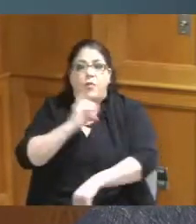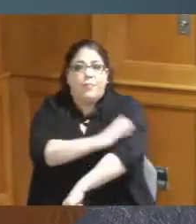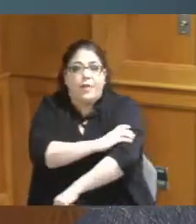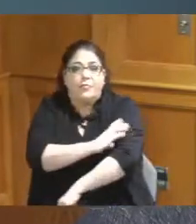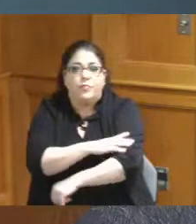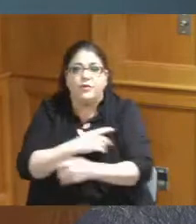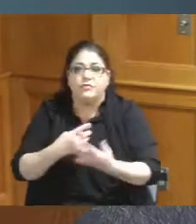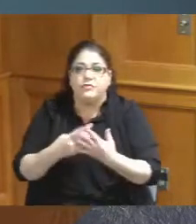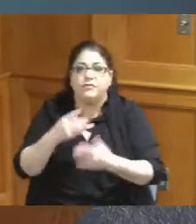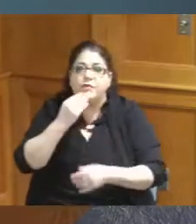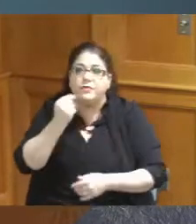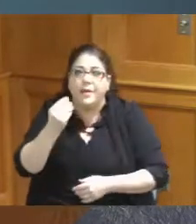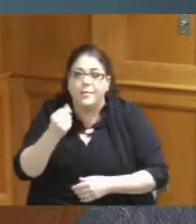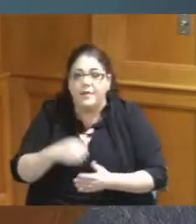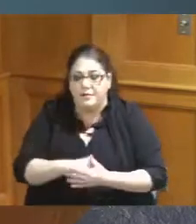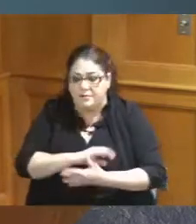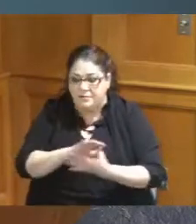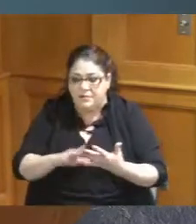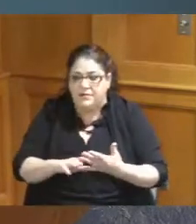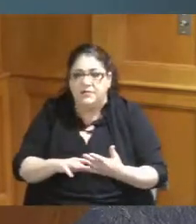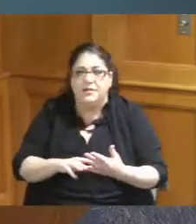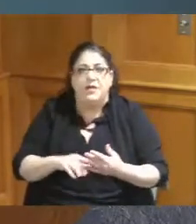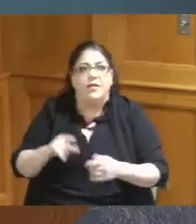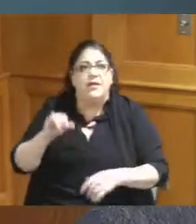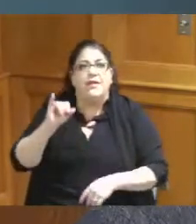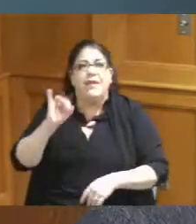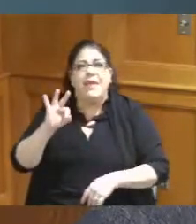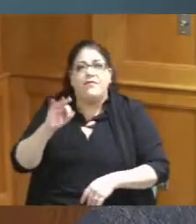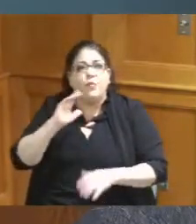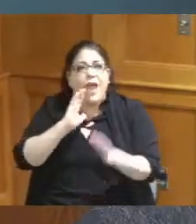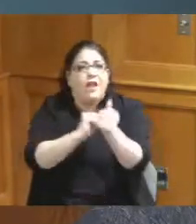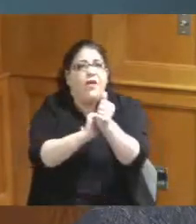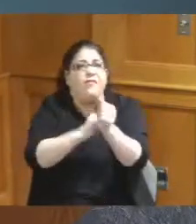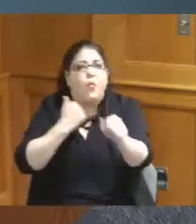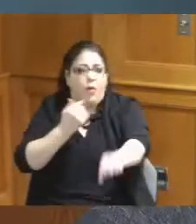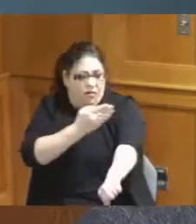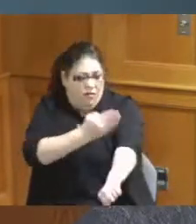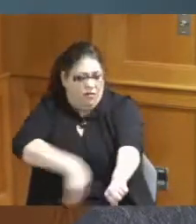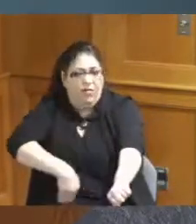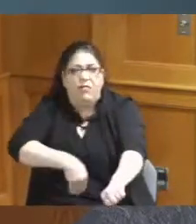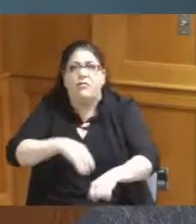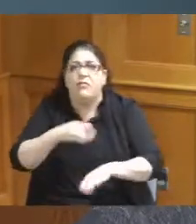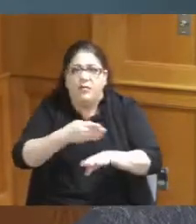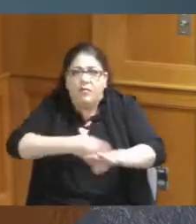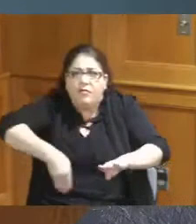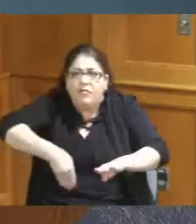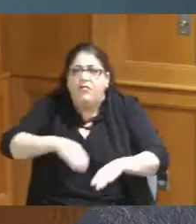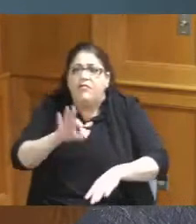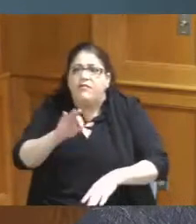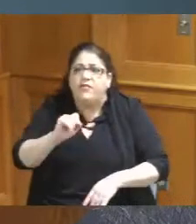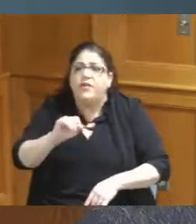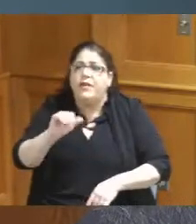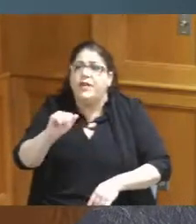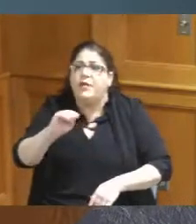this regarding amputation prevention I didn't know they had a screening for that because if you sit